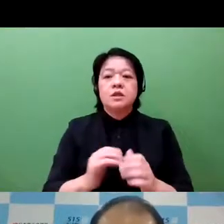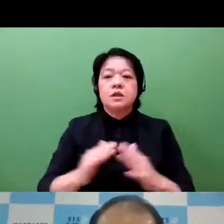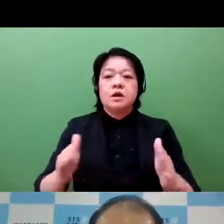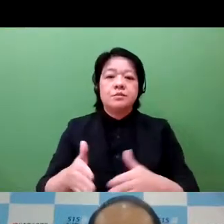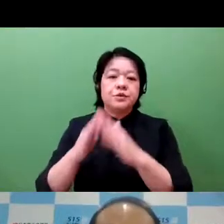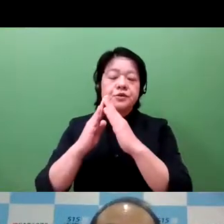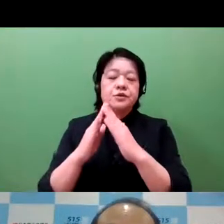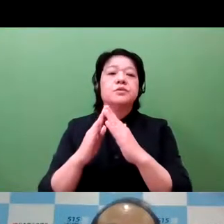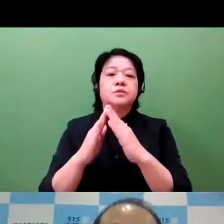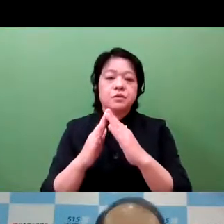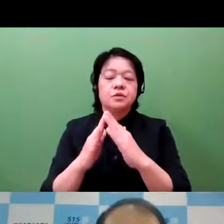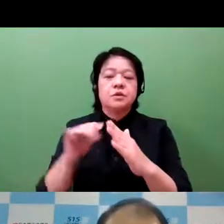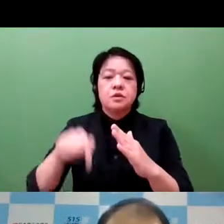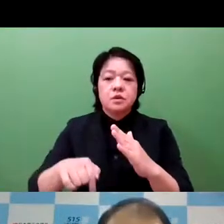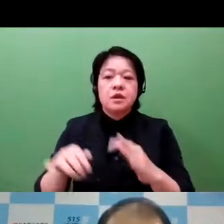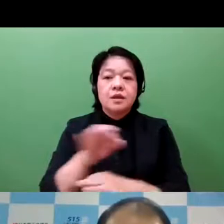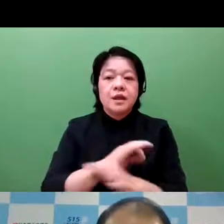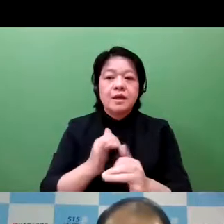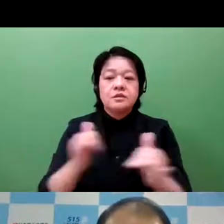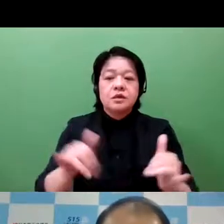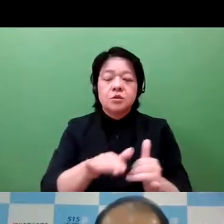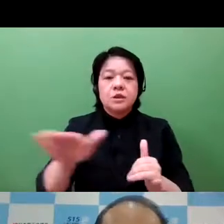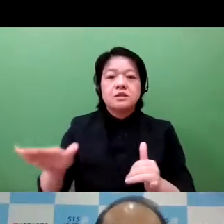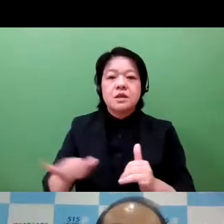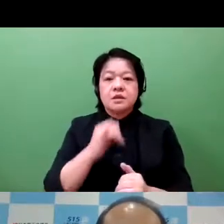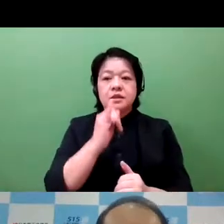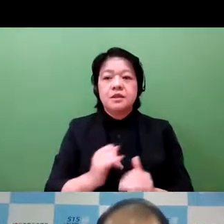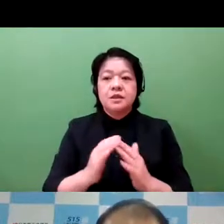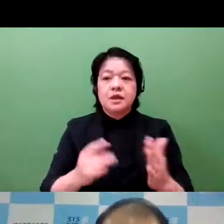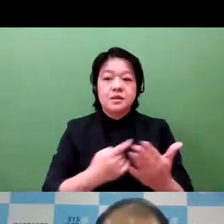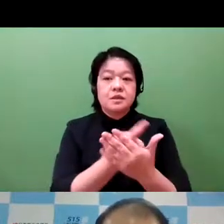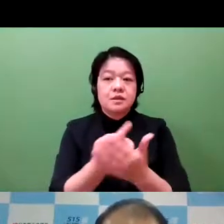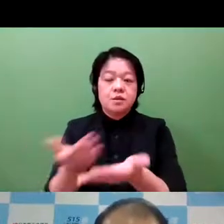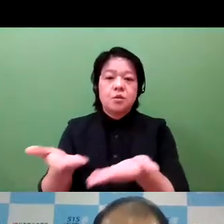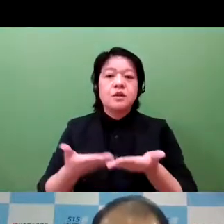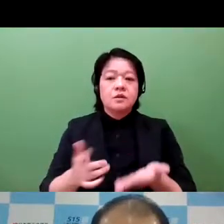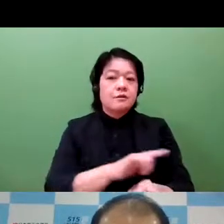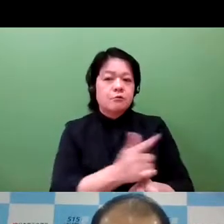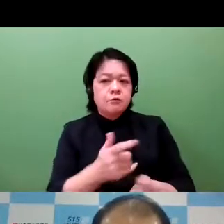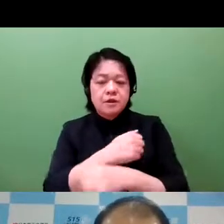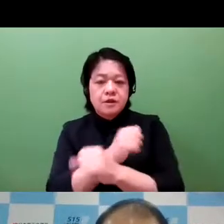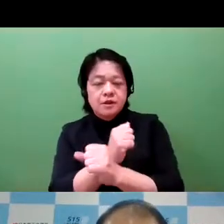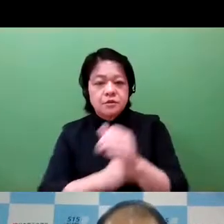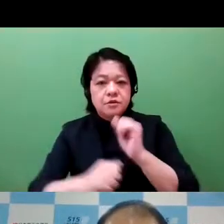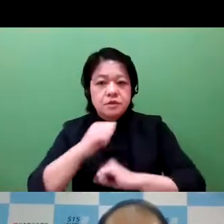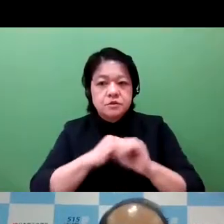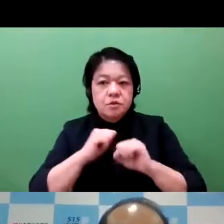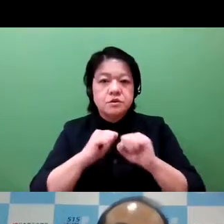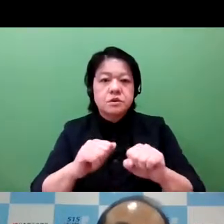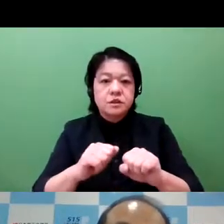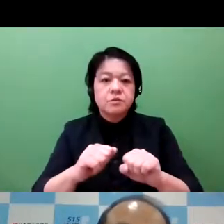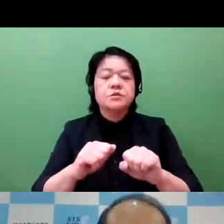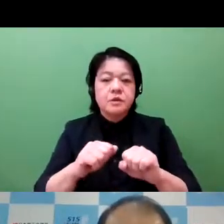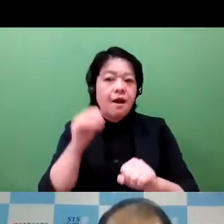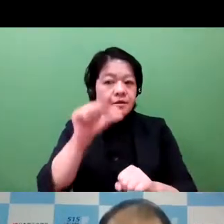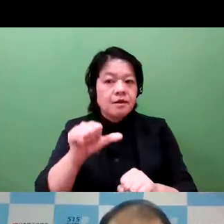More than 10 years ago, the IPE committee was installed, and we have had the top management of companies to join.